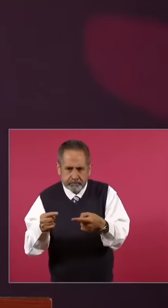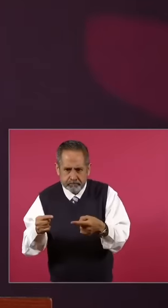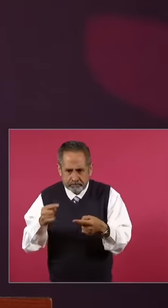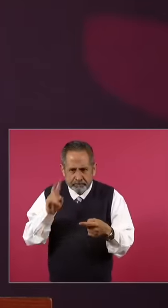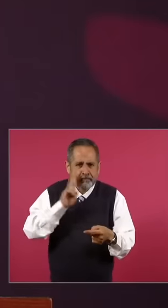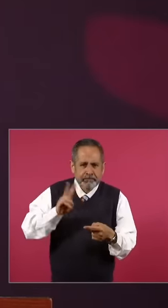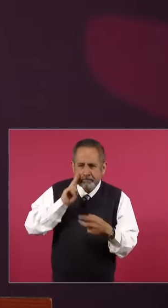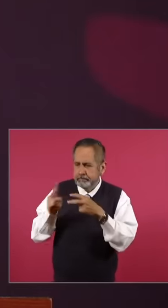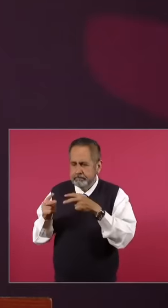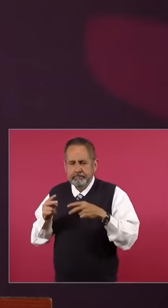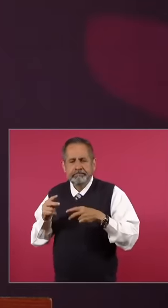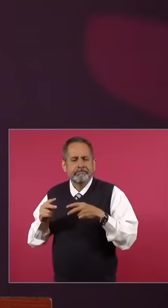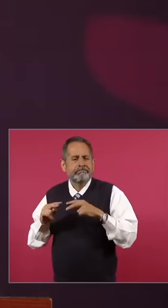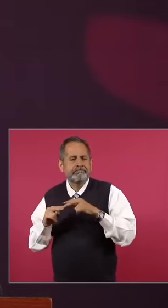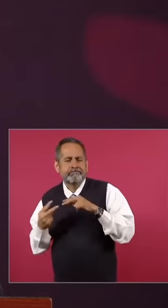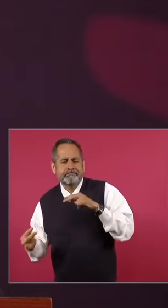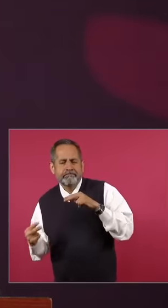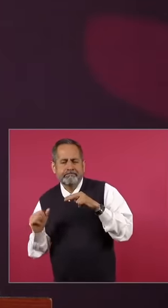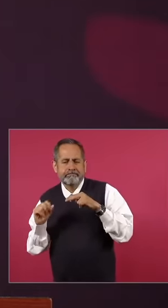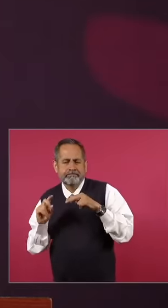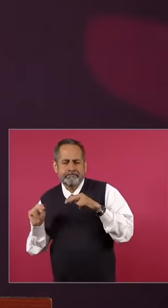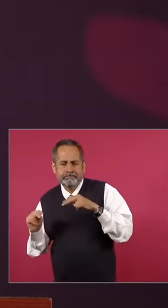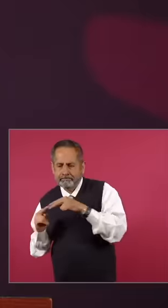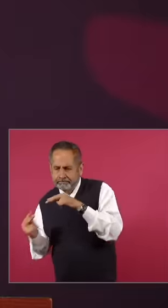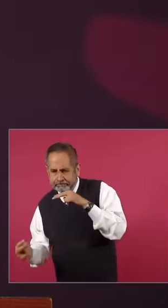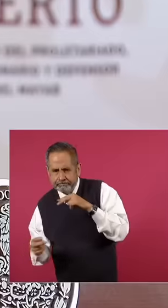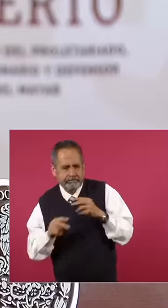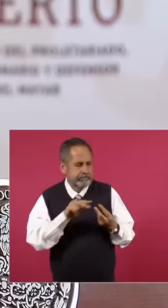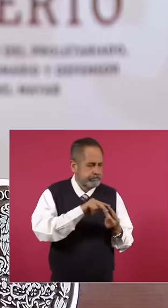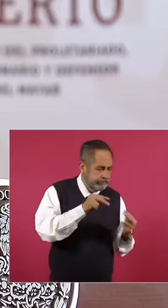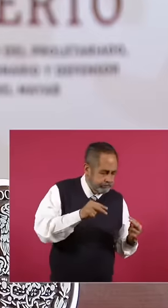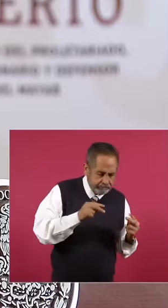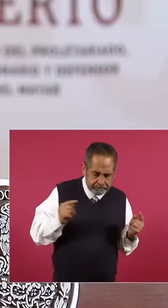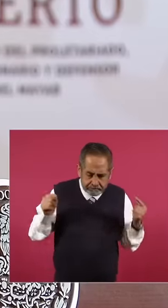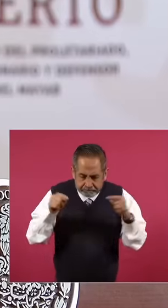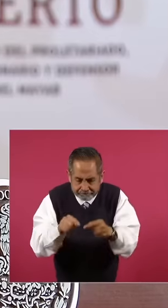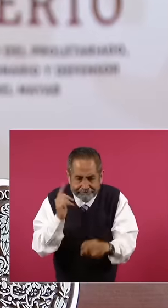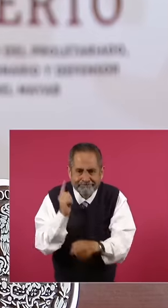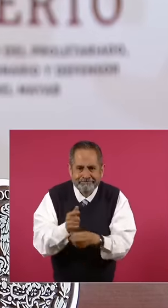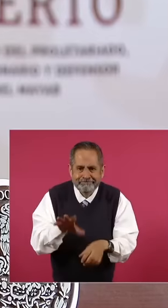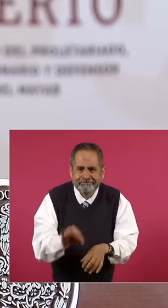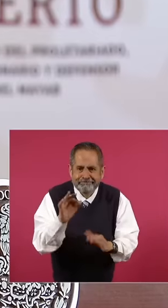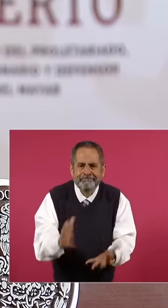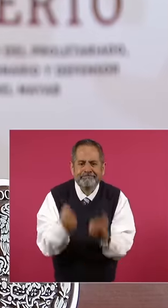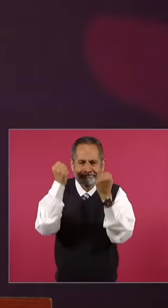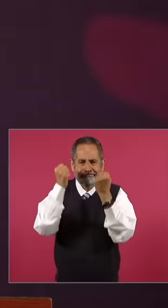information. and fulfill a wish of a committee of Colombia and many Colombians that a president